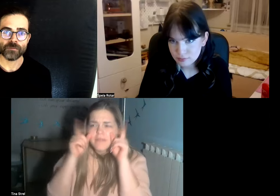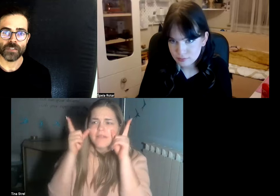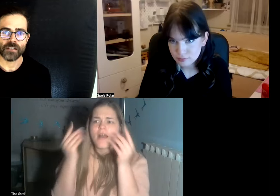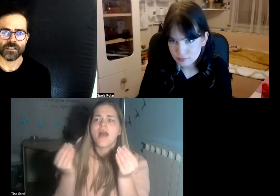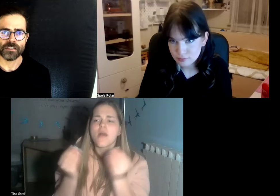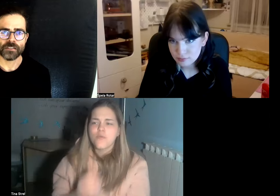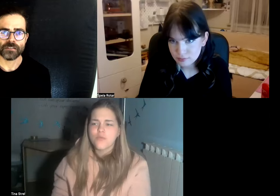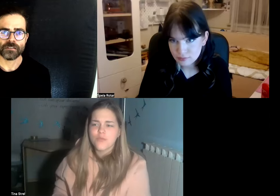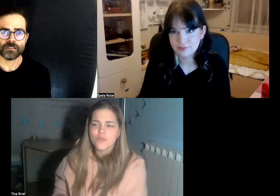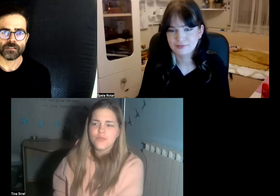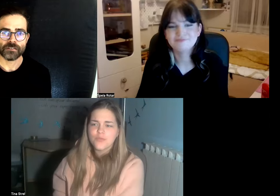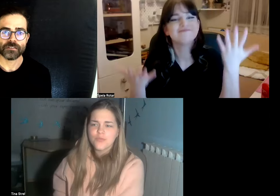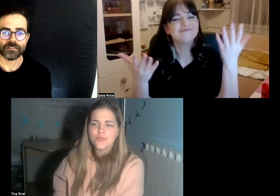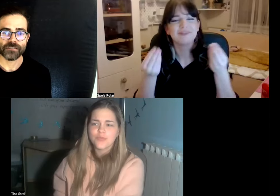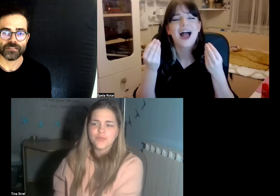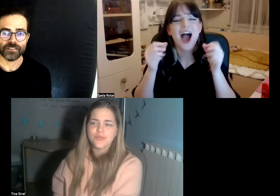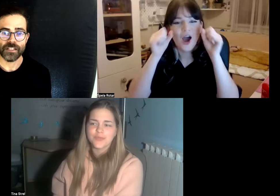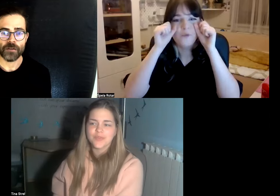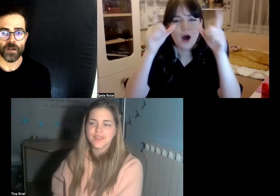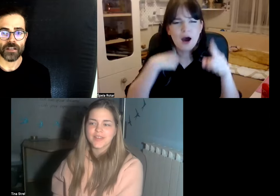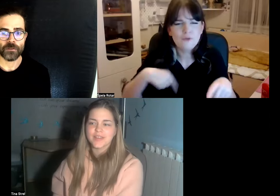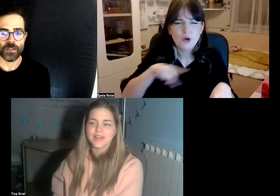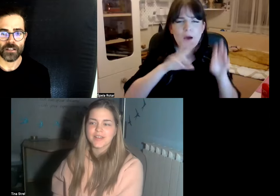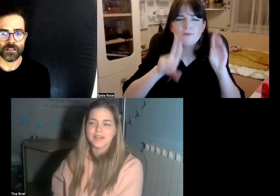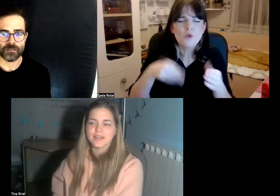yeah yeah yeah we are kind of we can